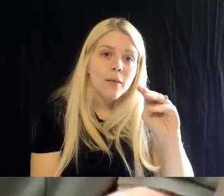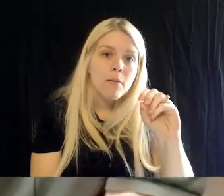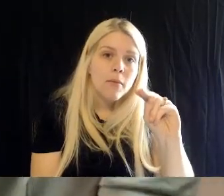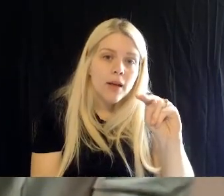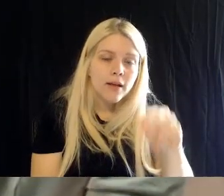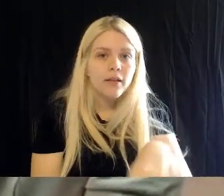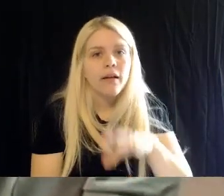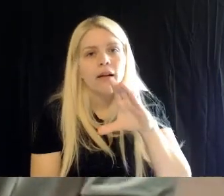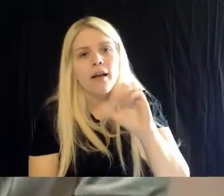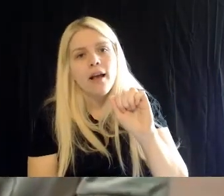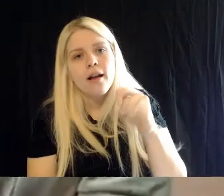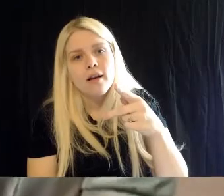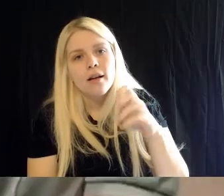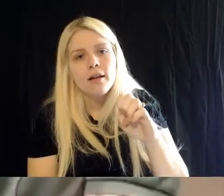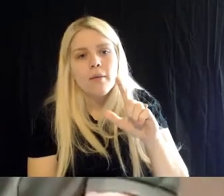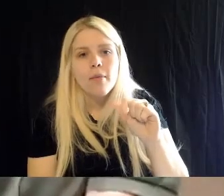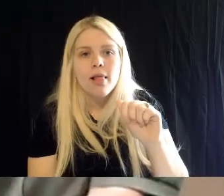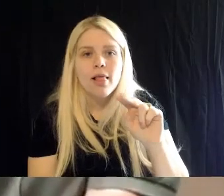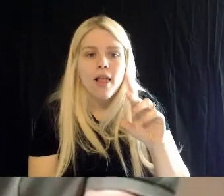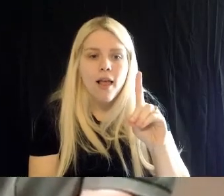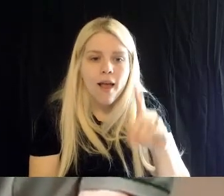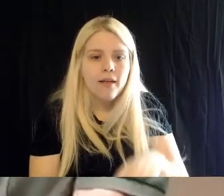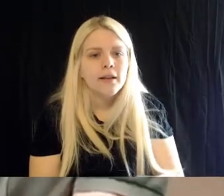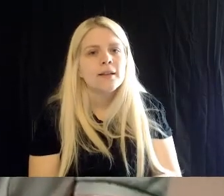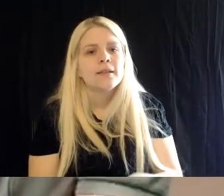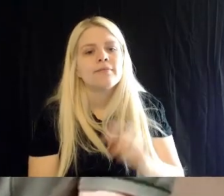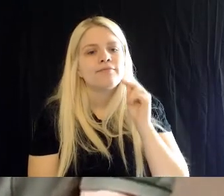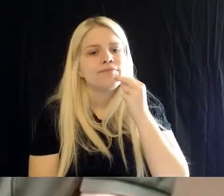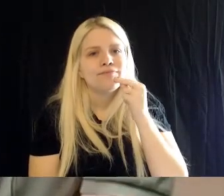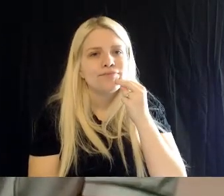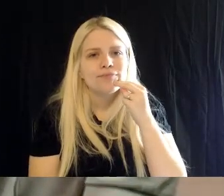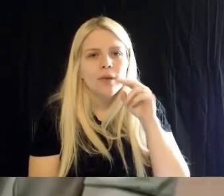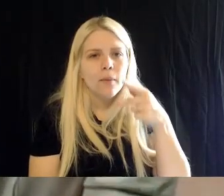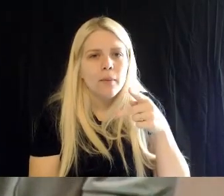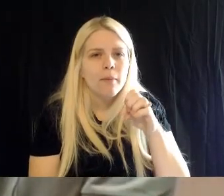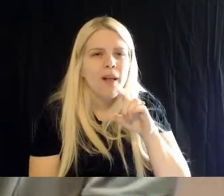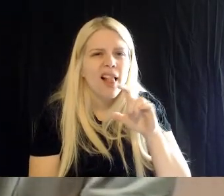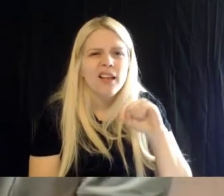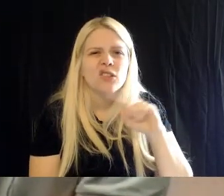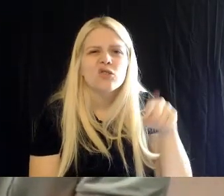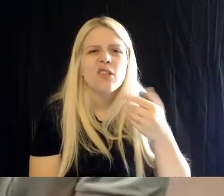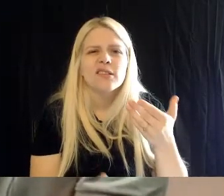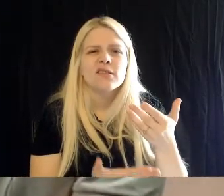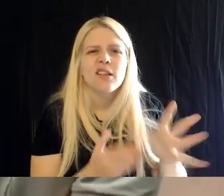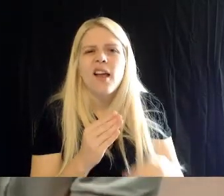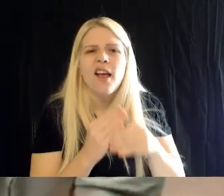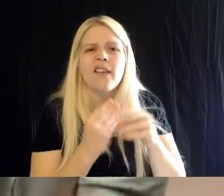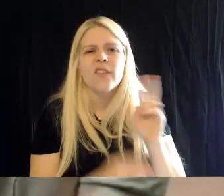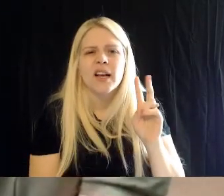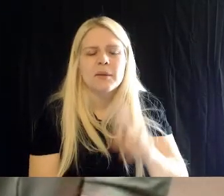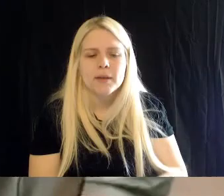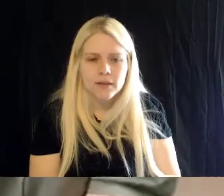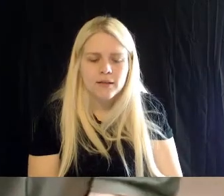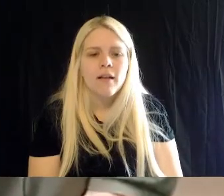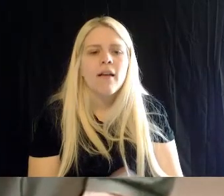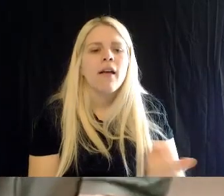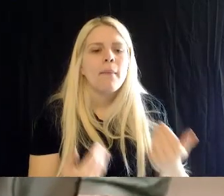have a nutritious pellet- just kind of add to their diets, and we have some meat